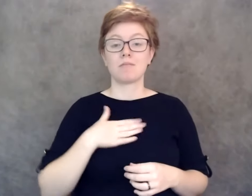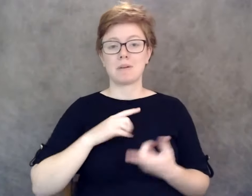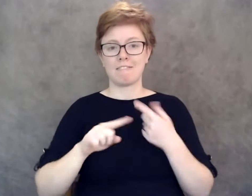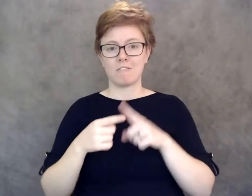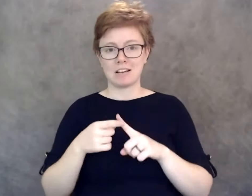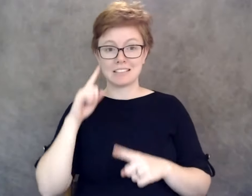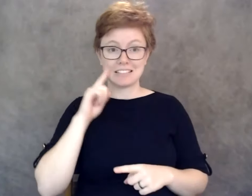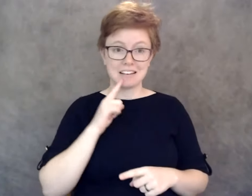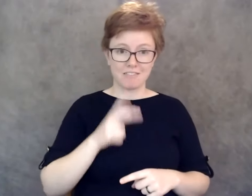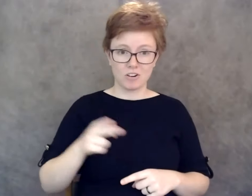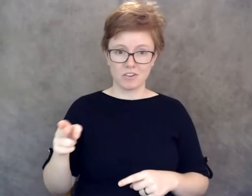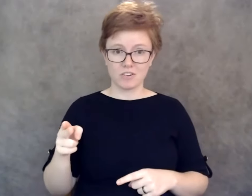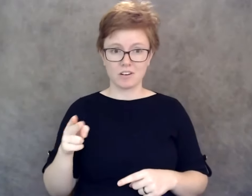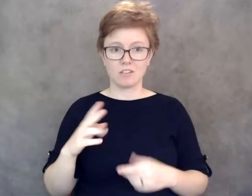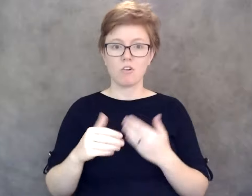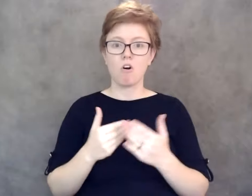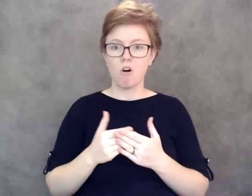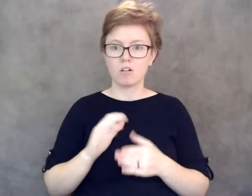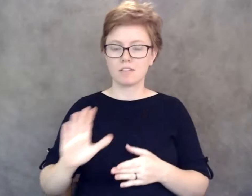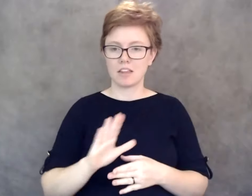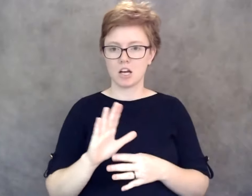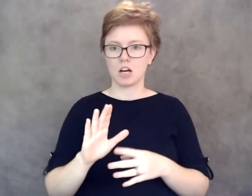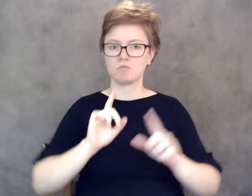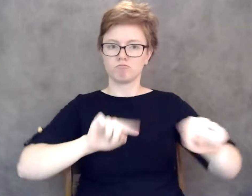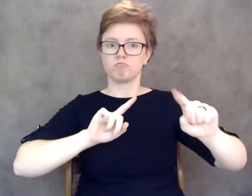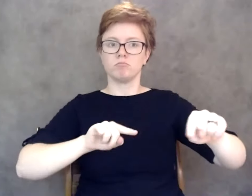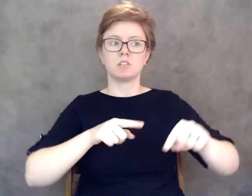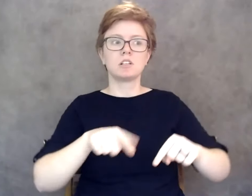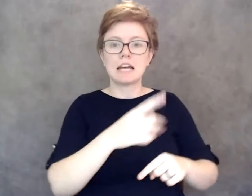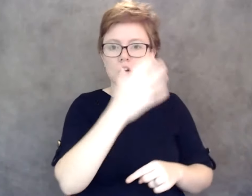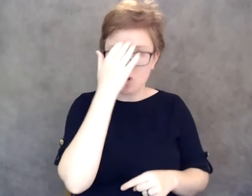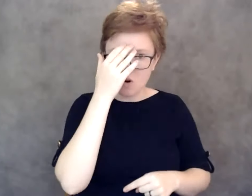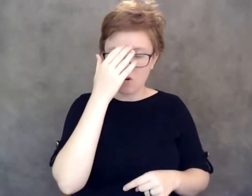all of their businesses know who they are and they've got a, a system set up where they can access services